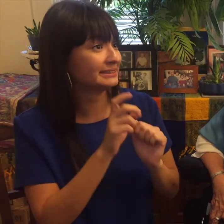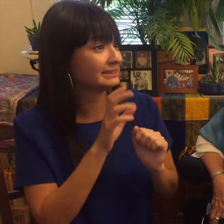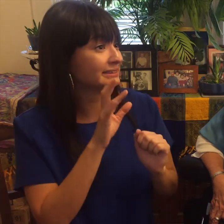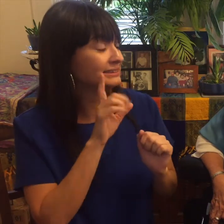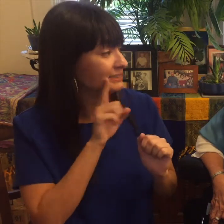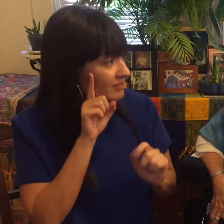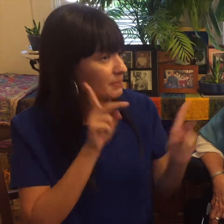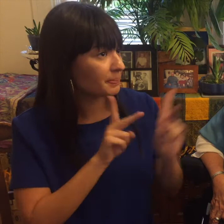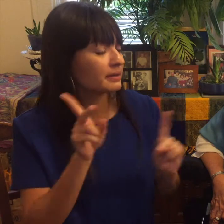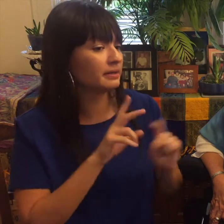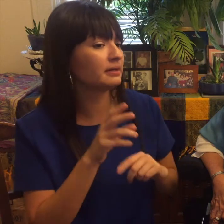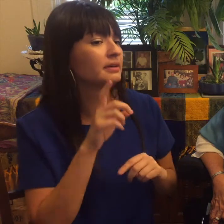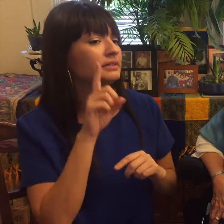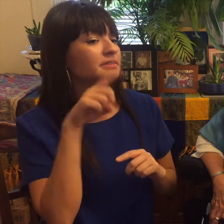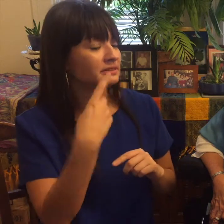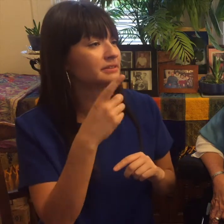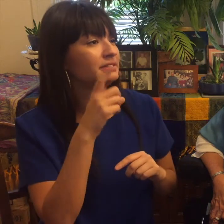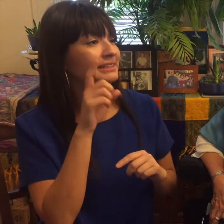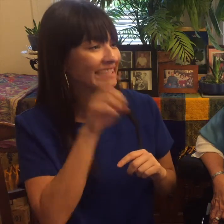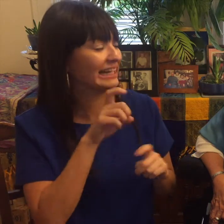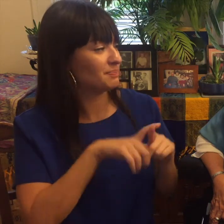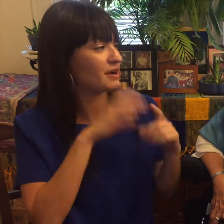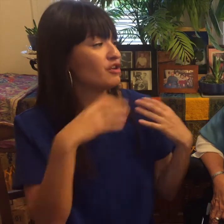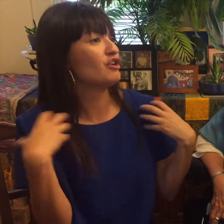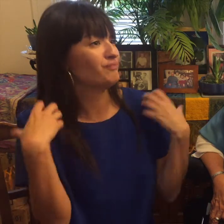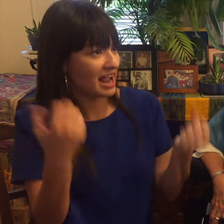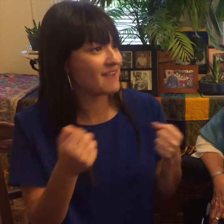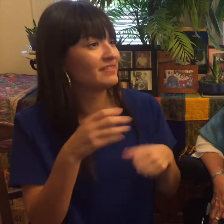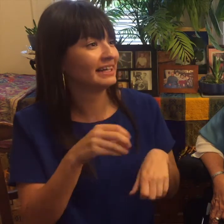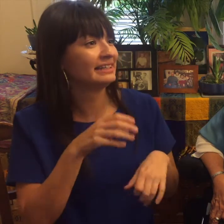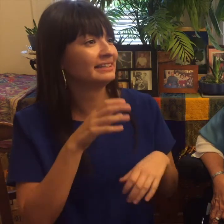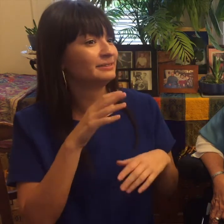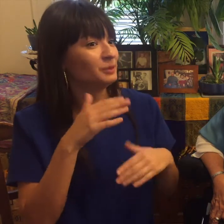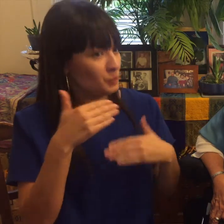and other people in general are willing to work and willing to work with you and